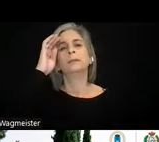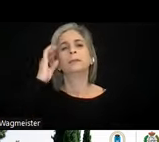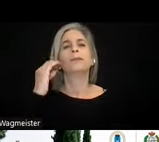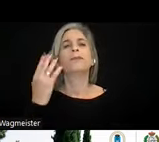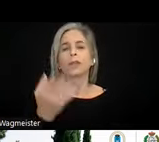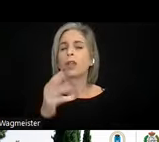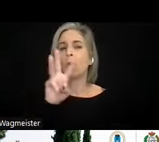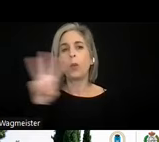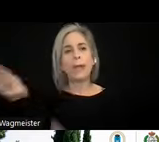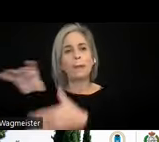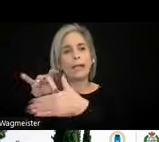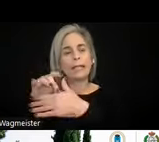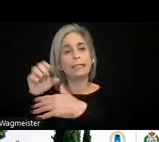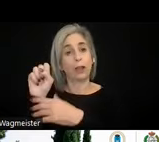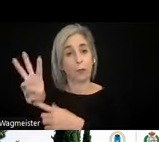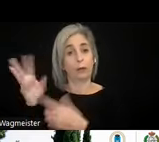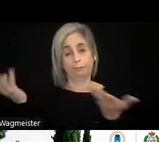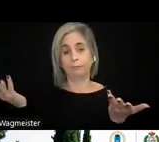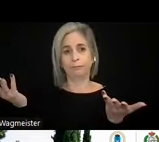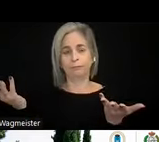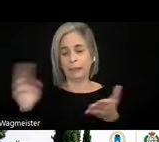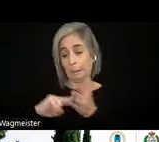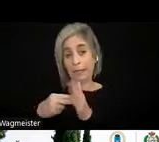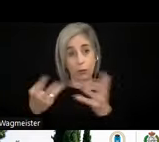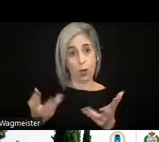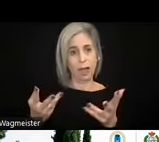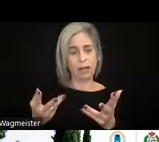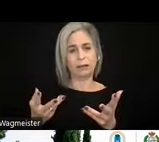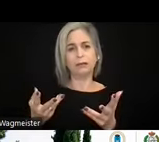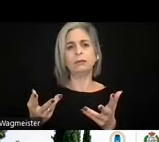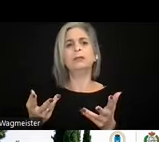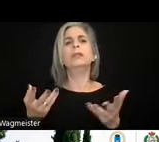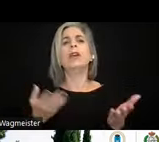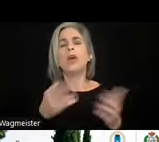Web content is software which means web content should conform to Chapter 11.